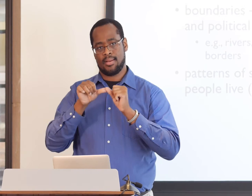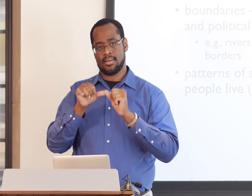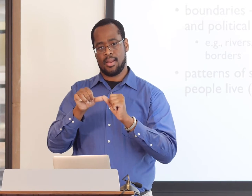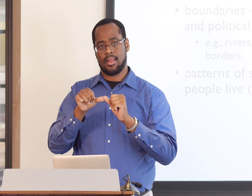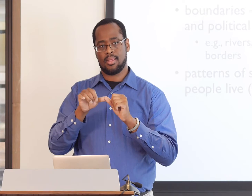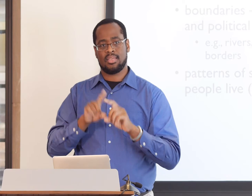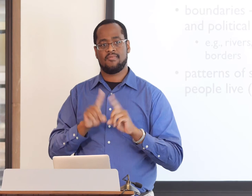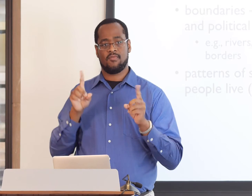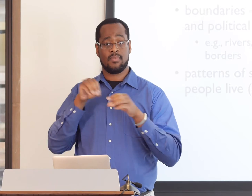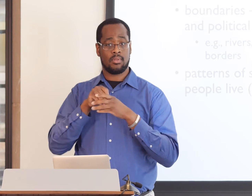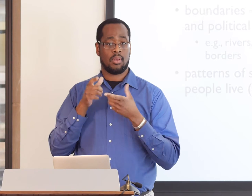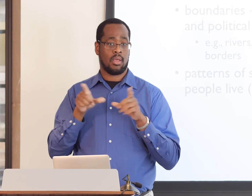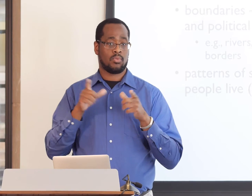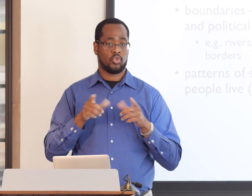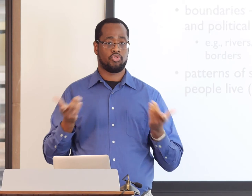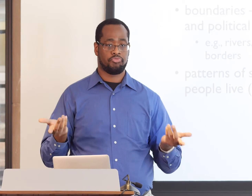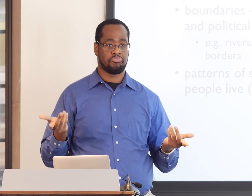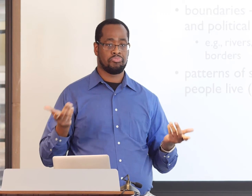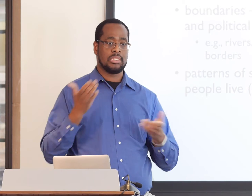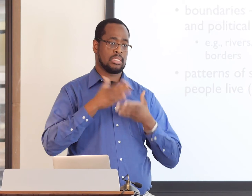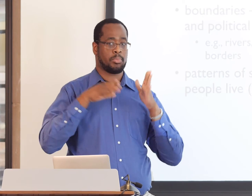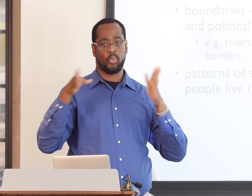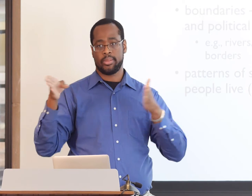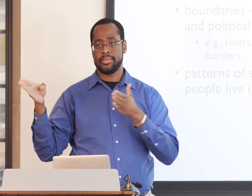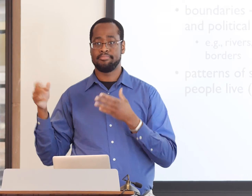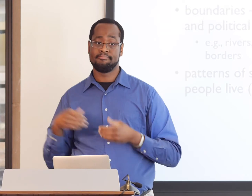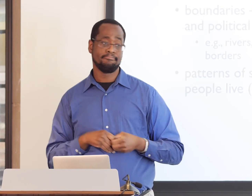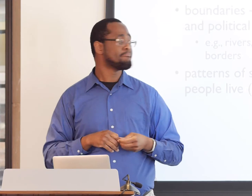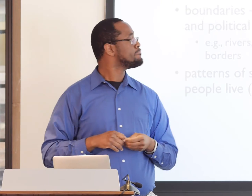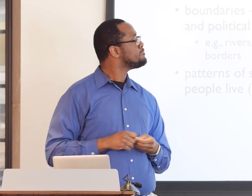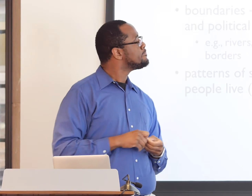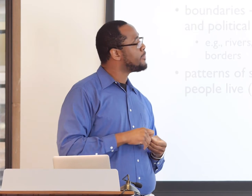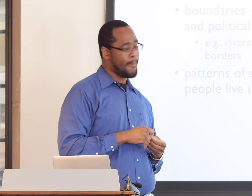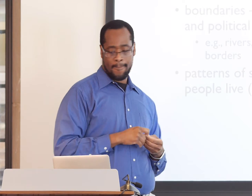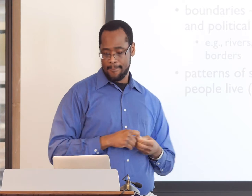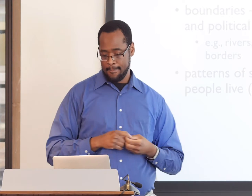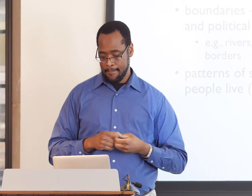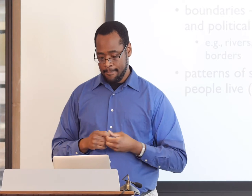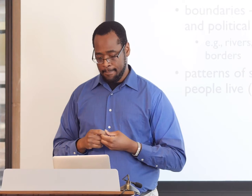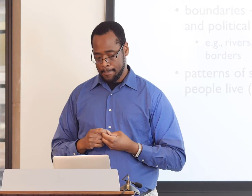they would maintain the use of their own language and the differences that we have found